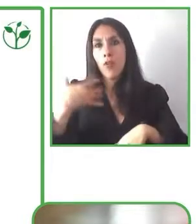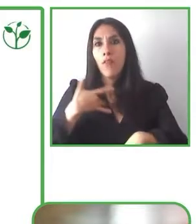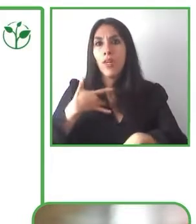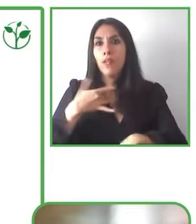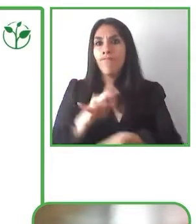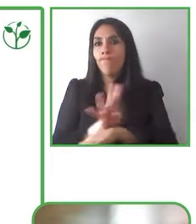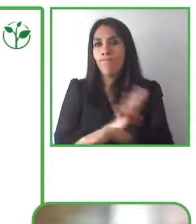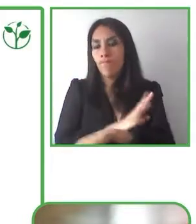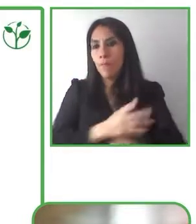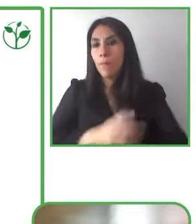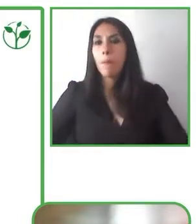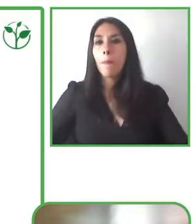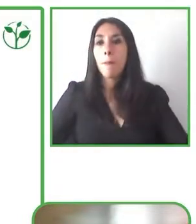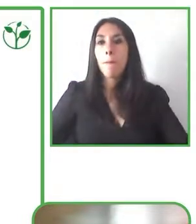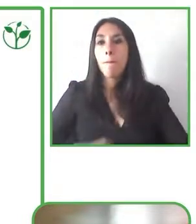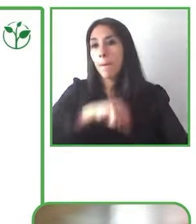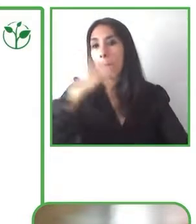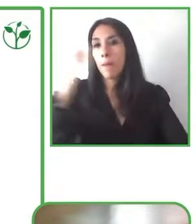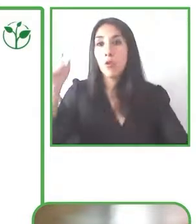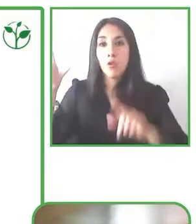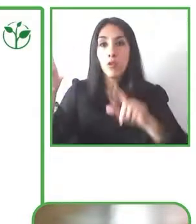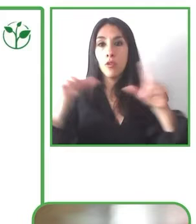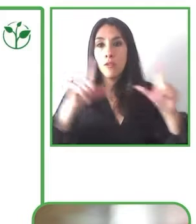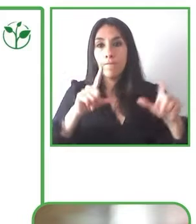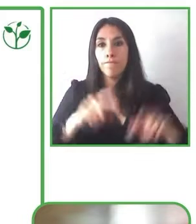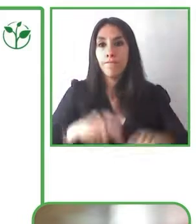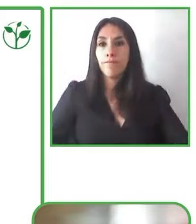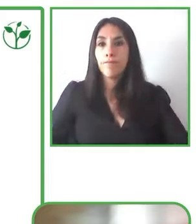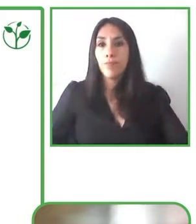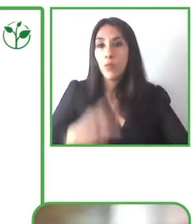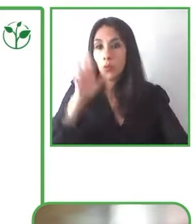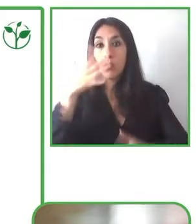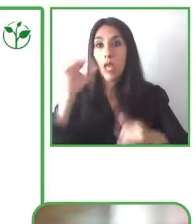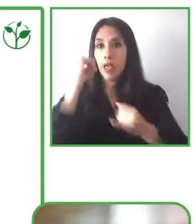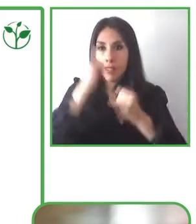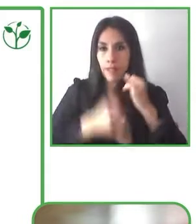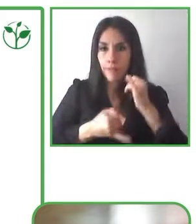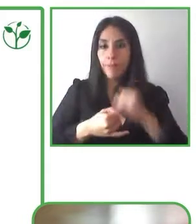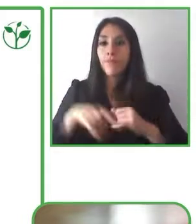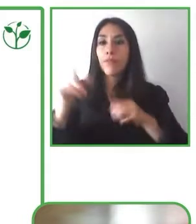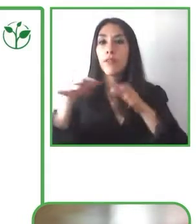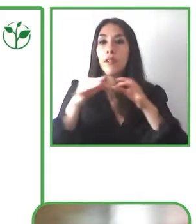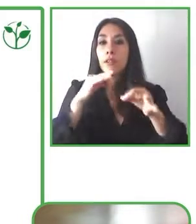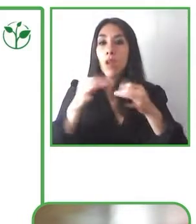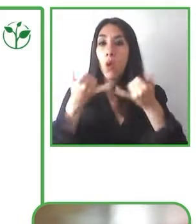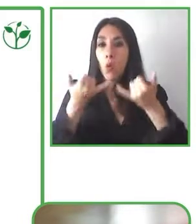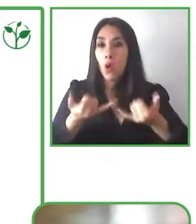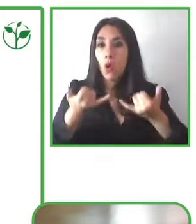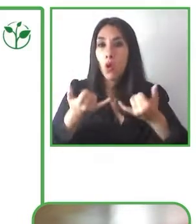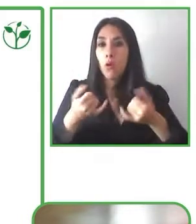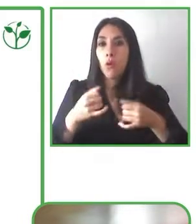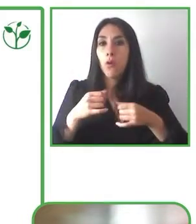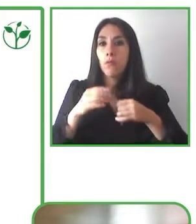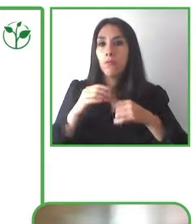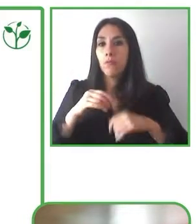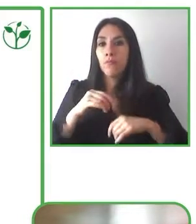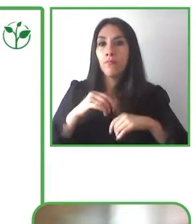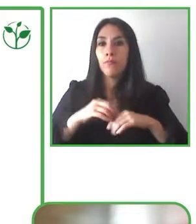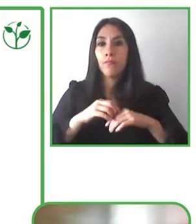you show just how powerful a message we can transmit by growing our reach beyond the community.